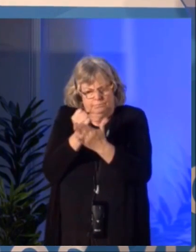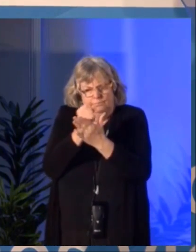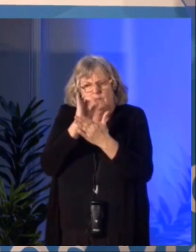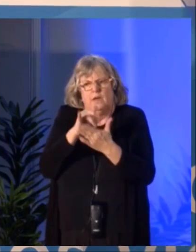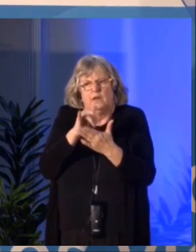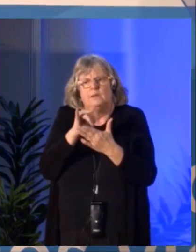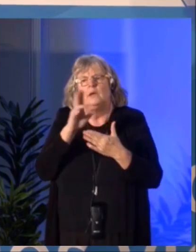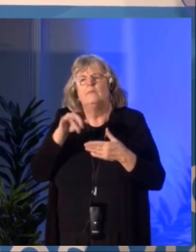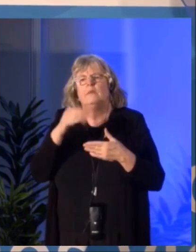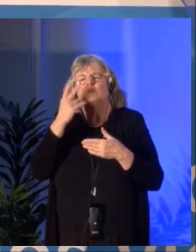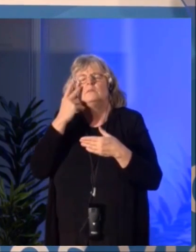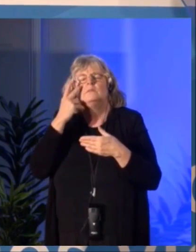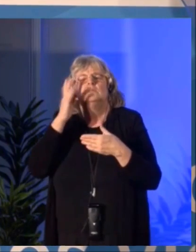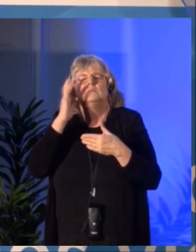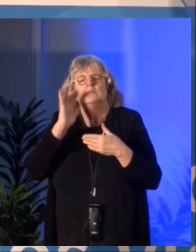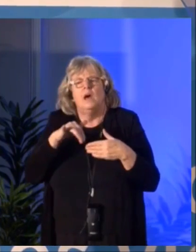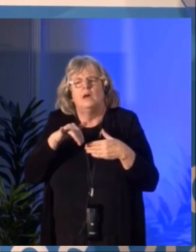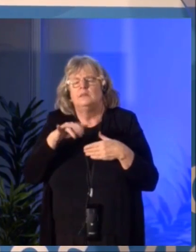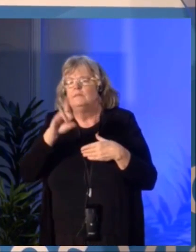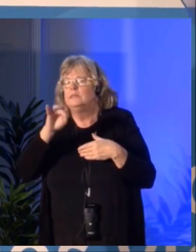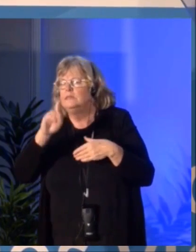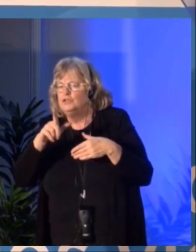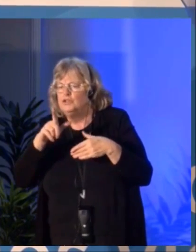The Council recognizes that the arts sector